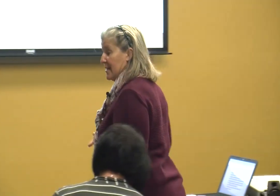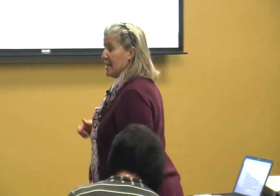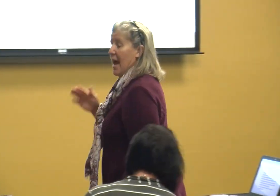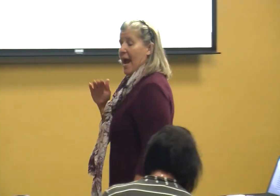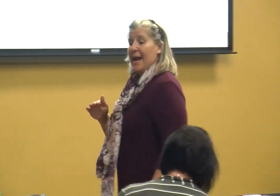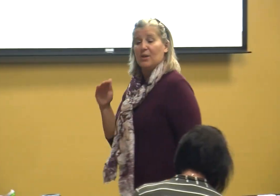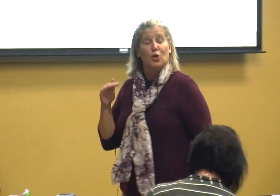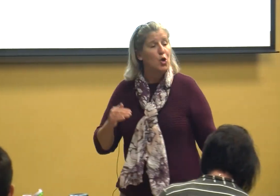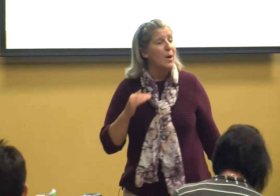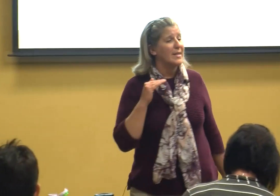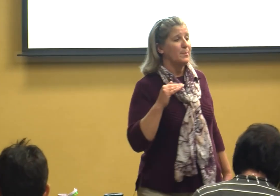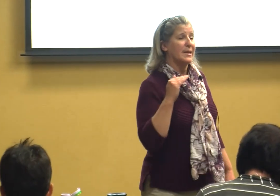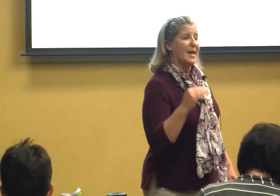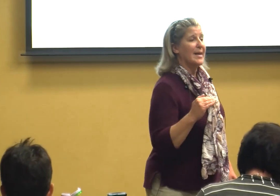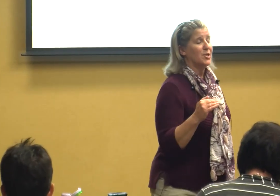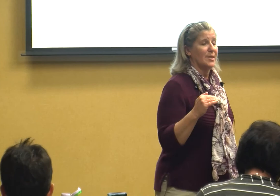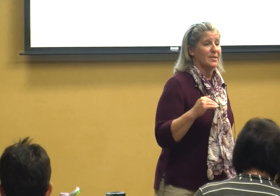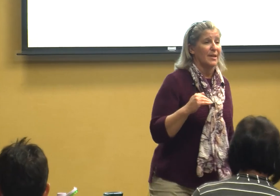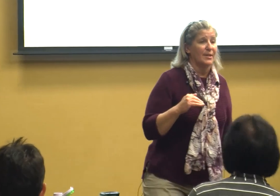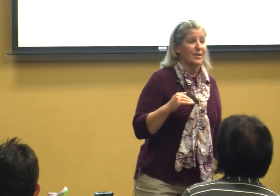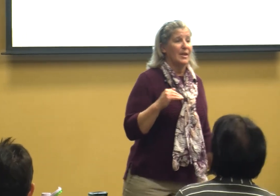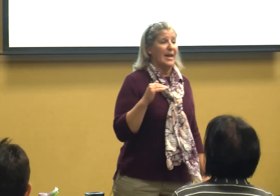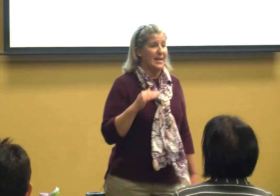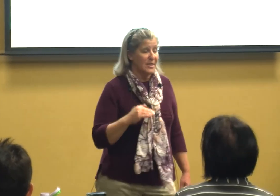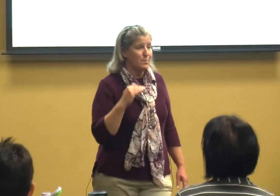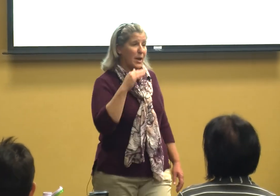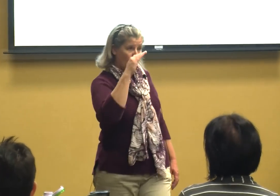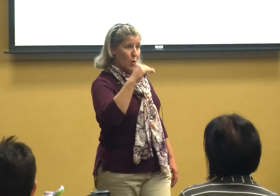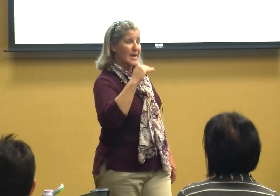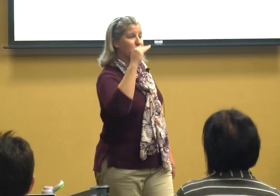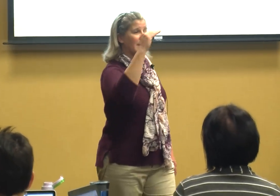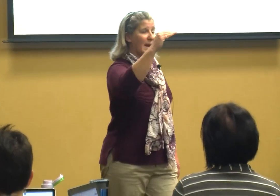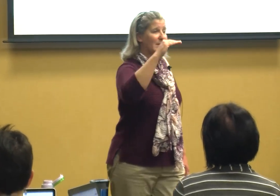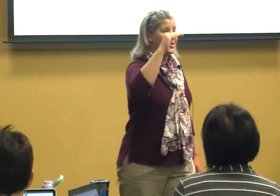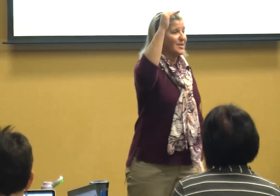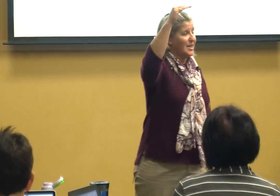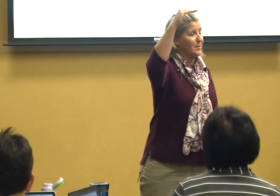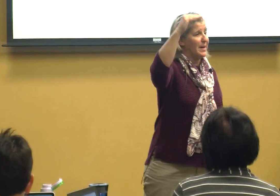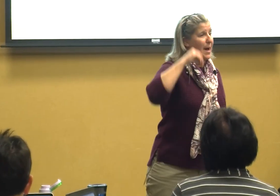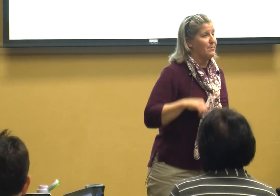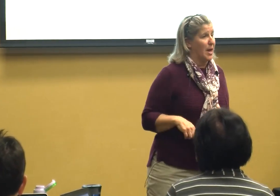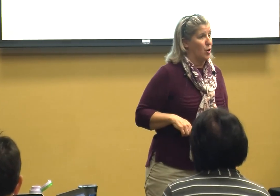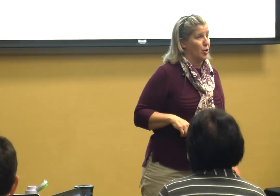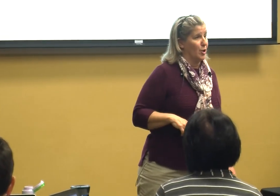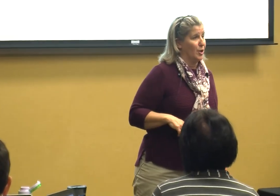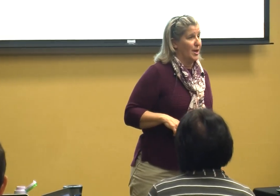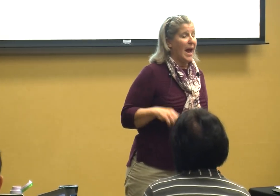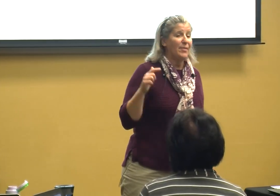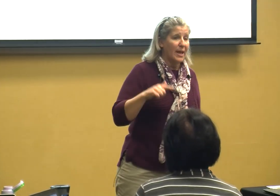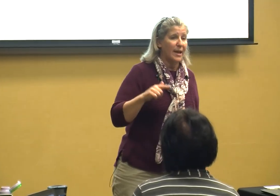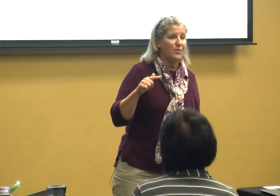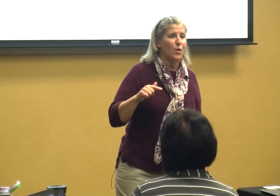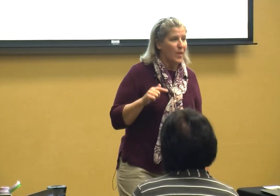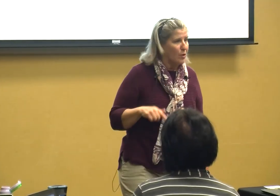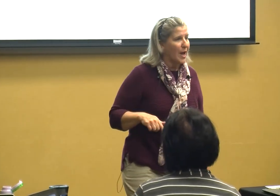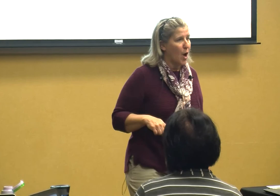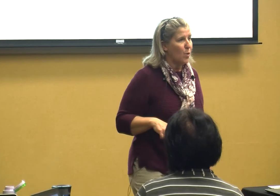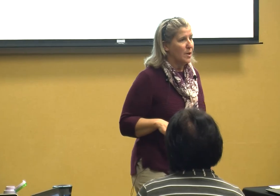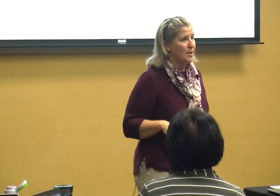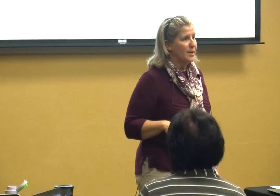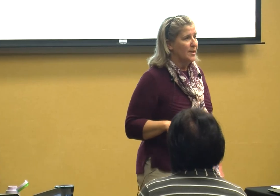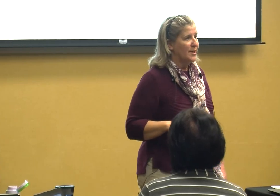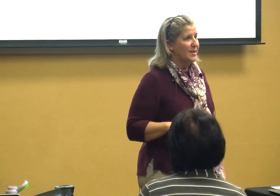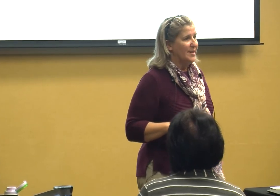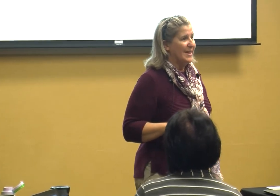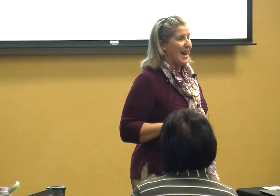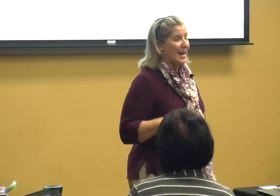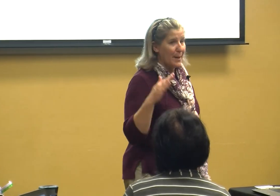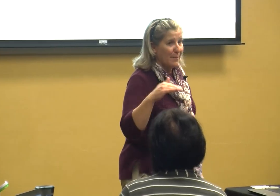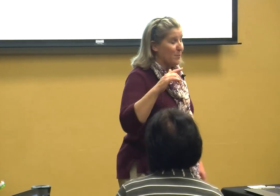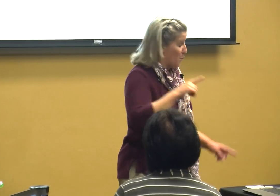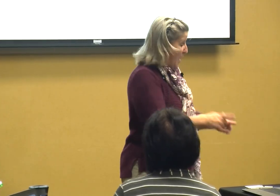and your expectations it expectations' need to be up there and the kids they'll know and I I'll